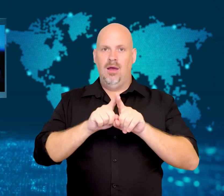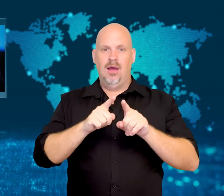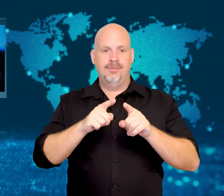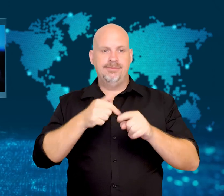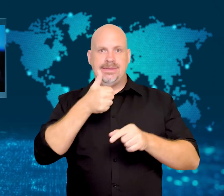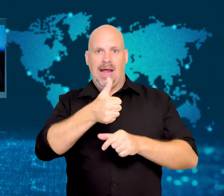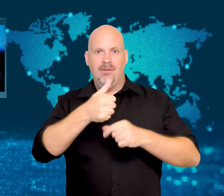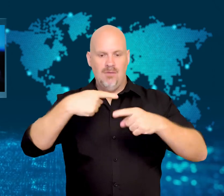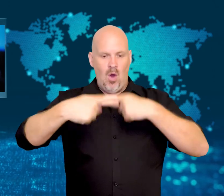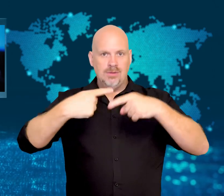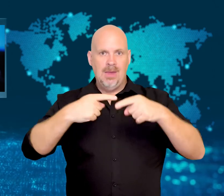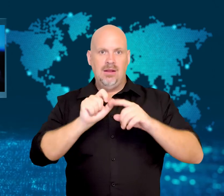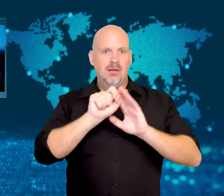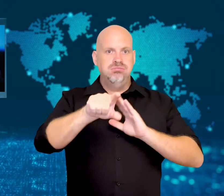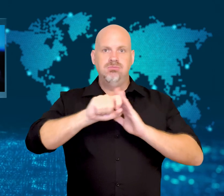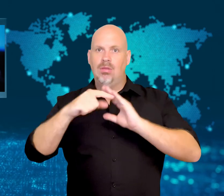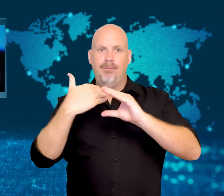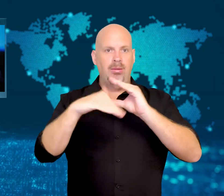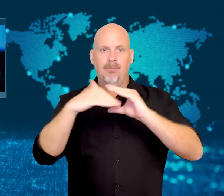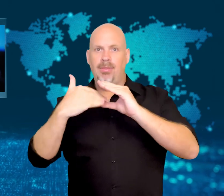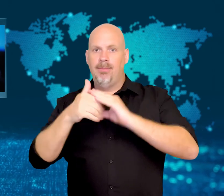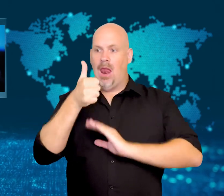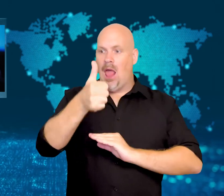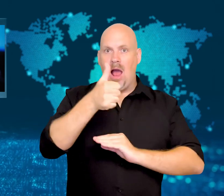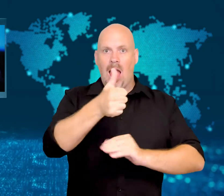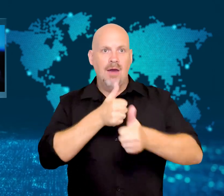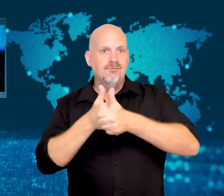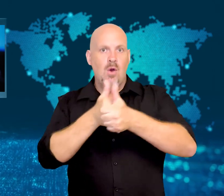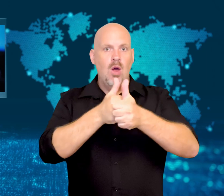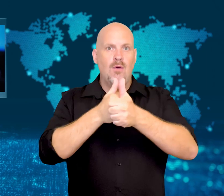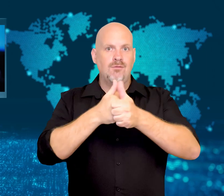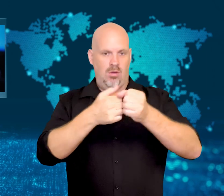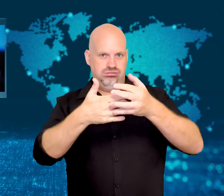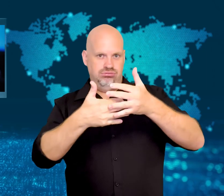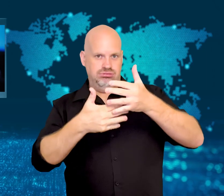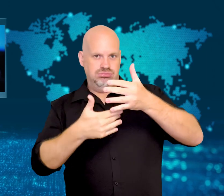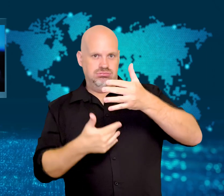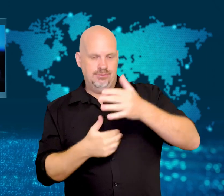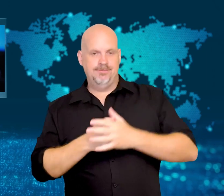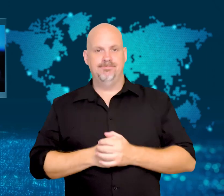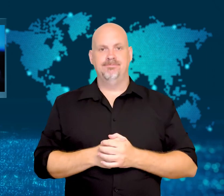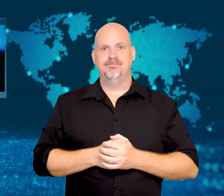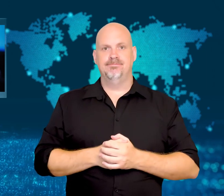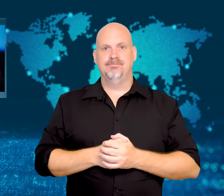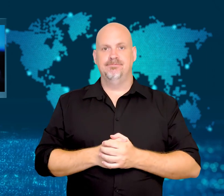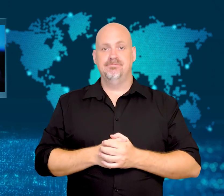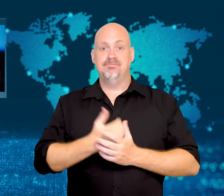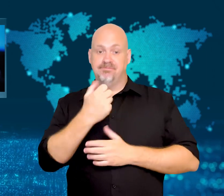which are automated accounts that send tweets, follow users,